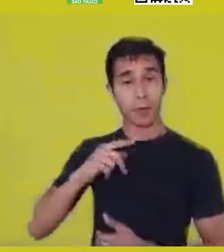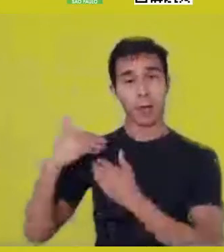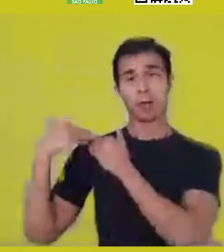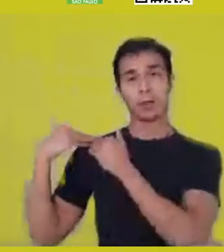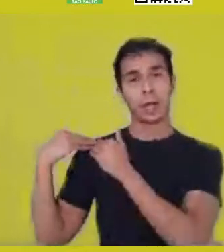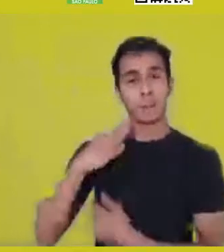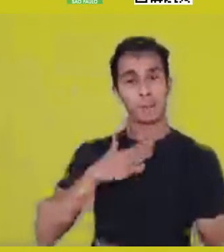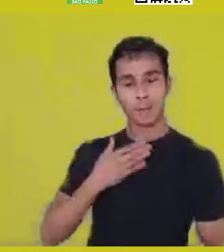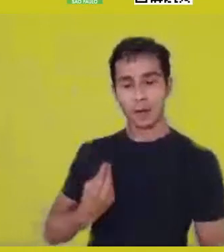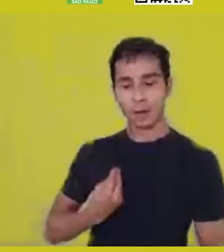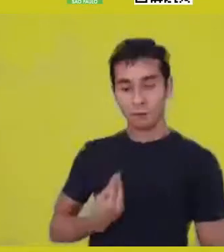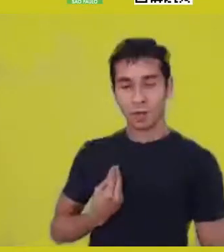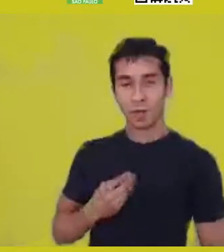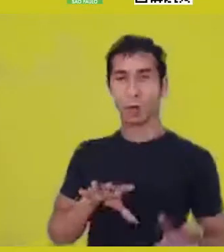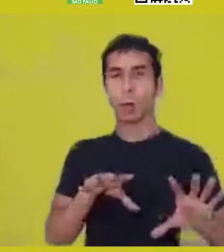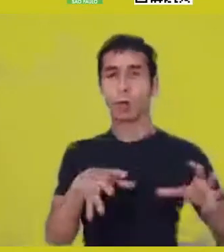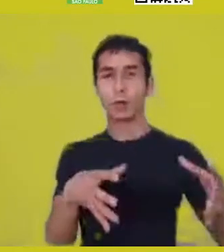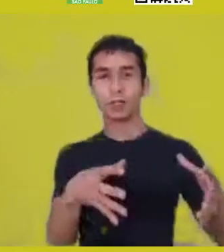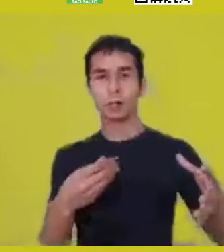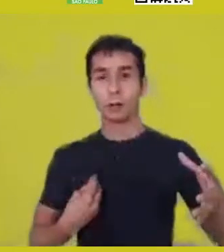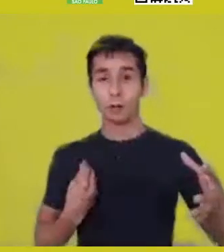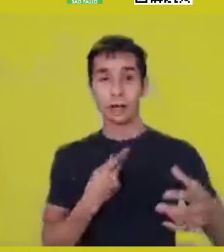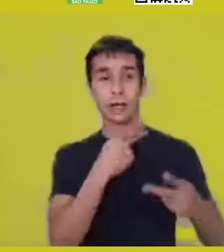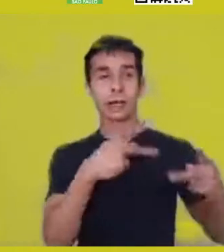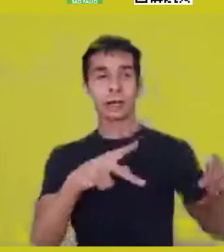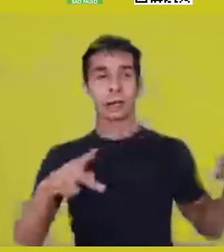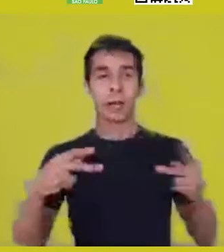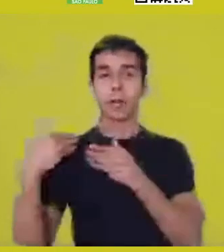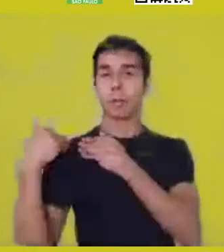But no, because this connection I mentioned exists,